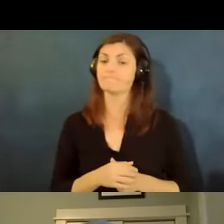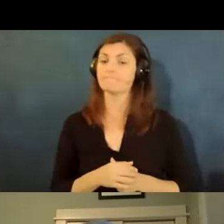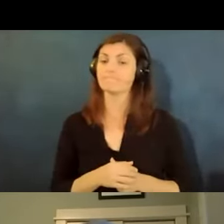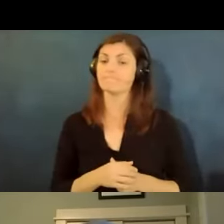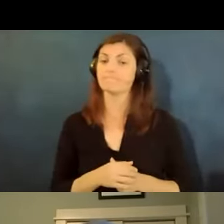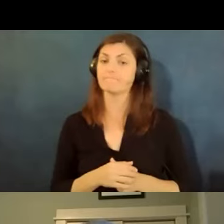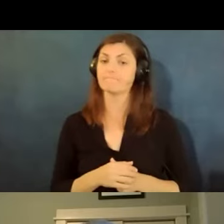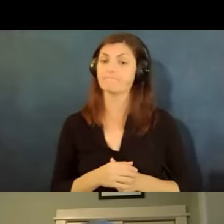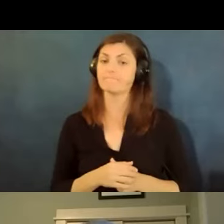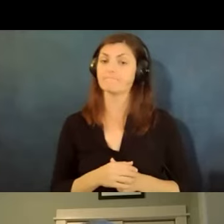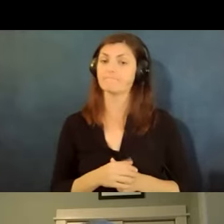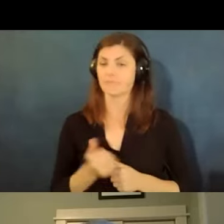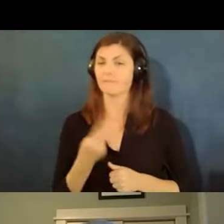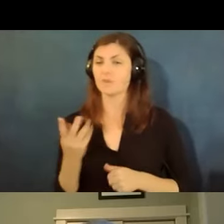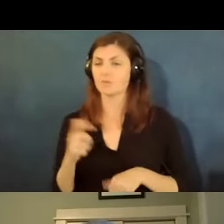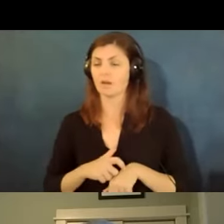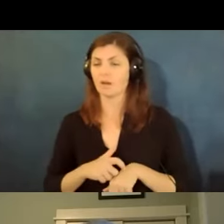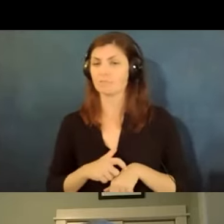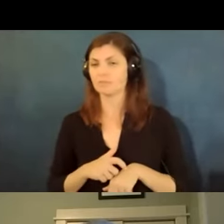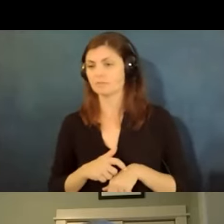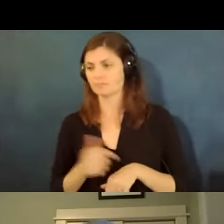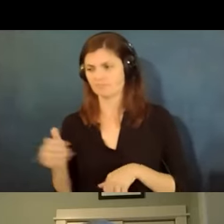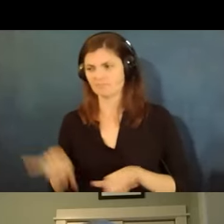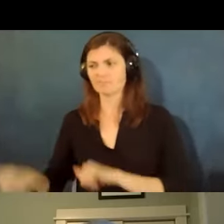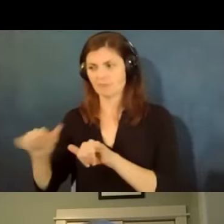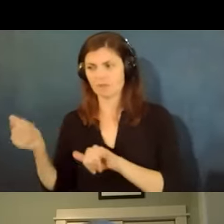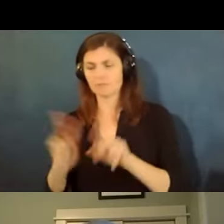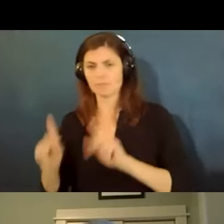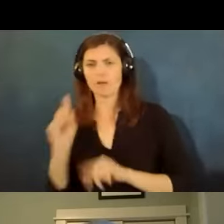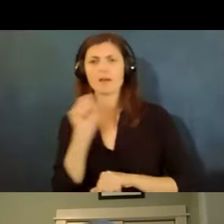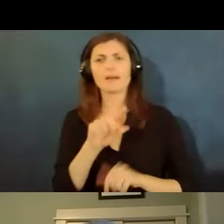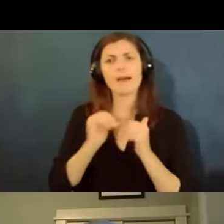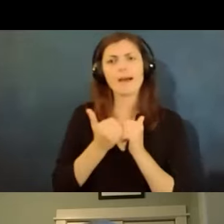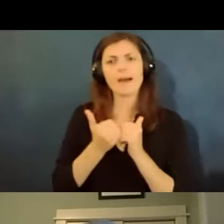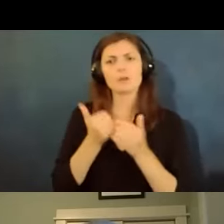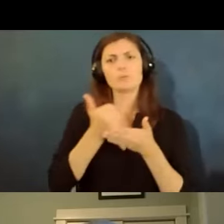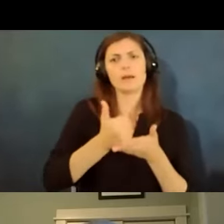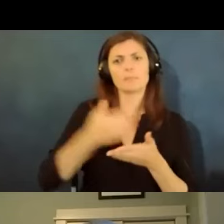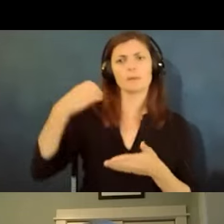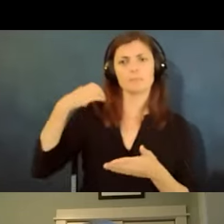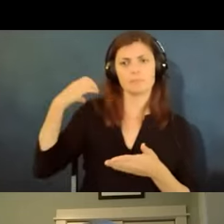been asked a couple times is how can you guys help an employee versus the eeoc which i'm not